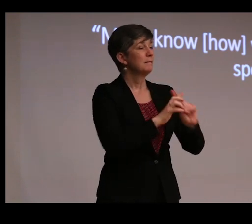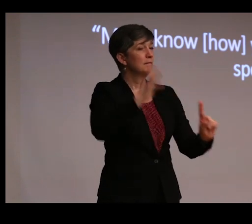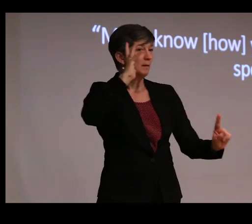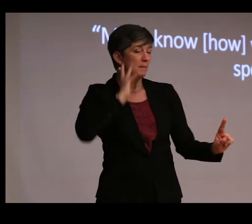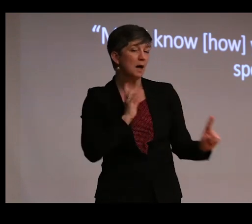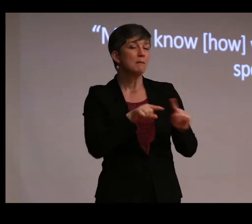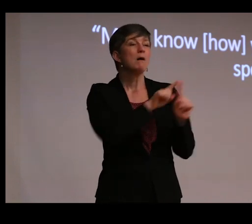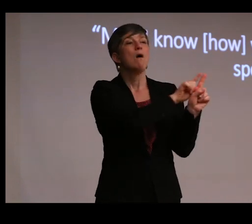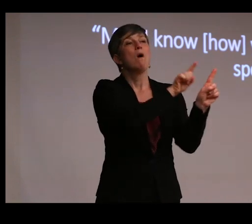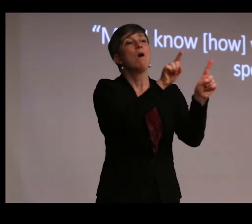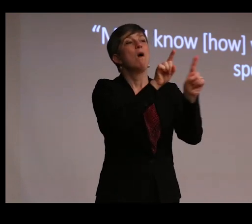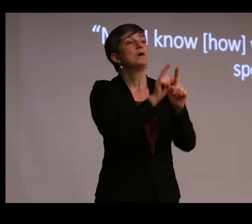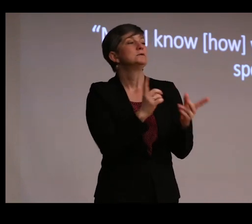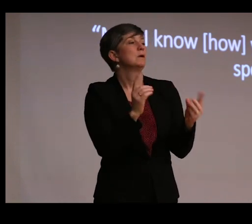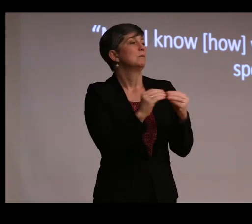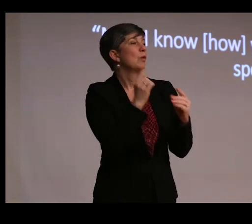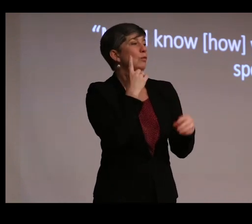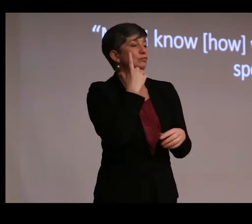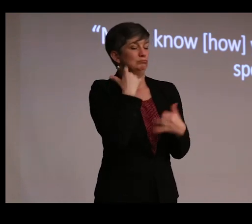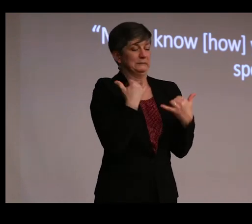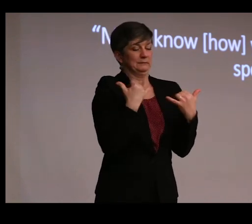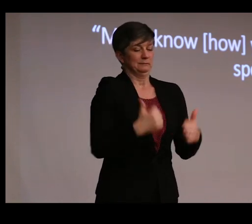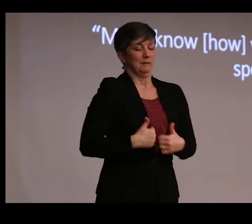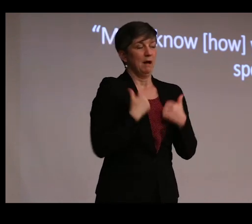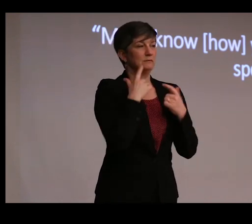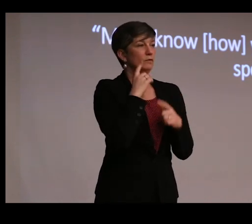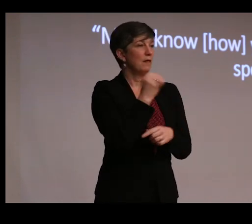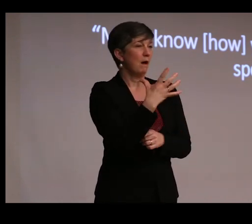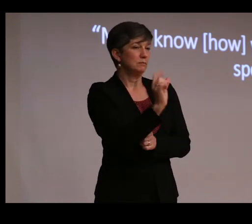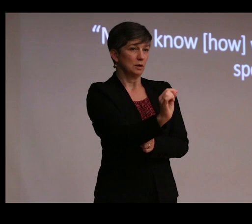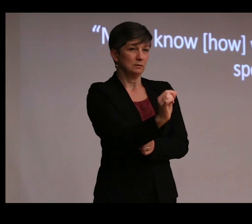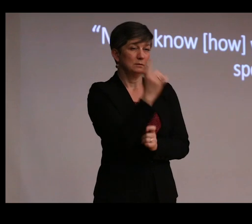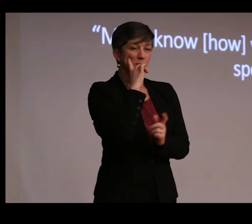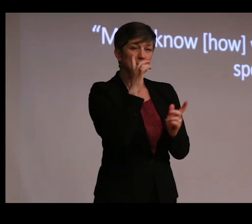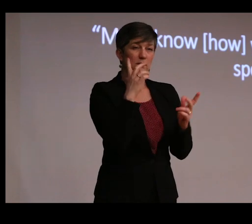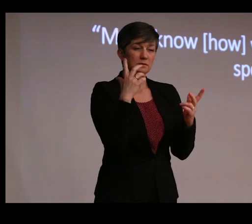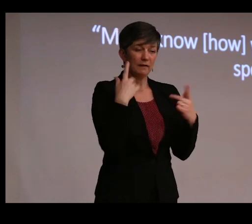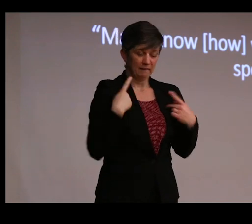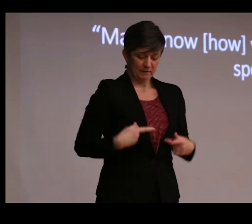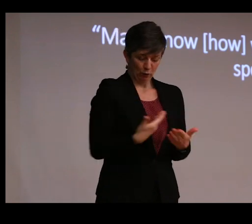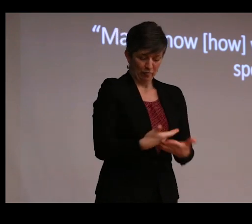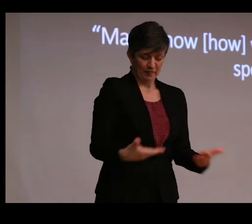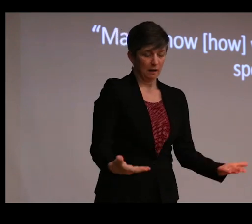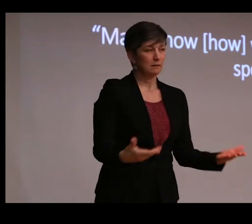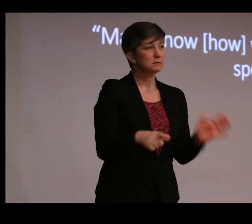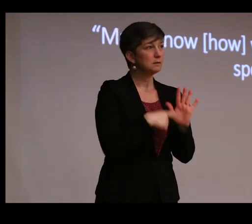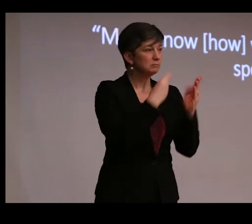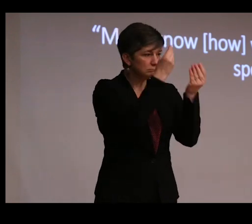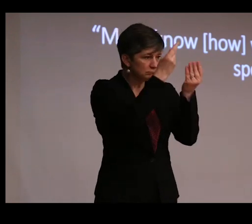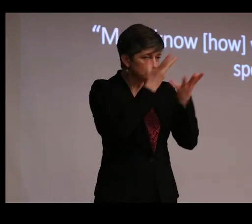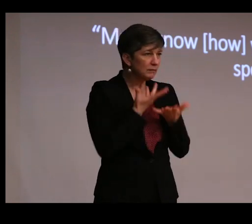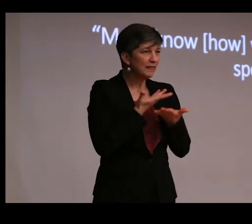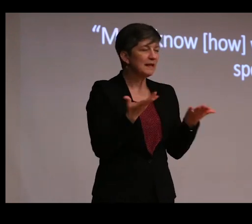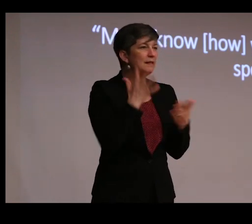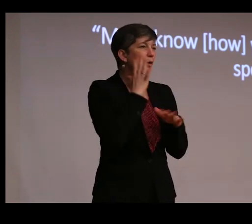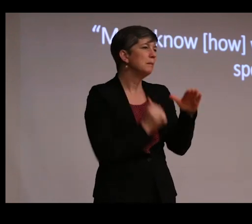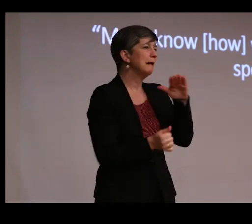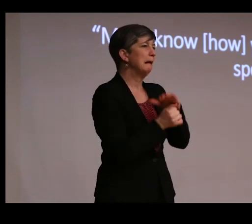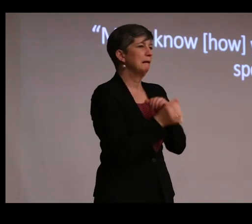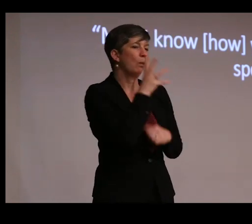but also in the more recent lives of these objects? Because the physical thing can sometimes tell us things that are otherwise hidden or ignored.